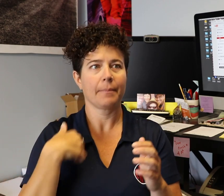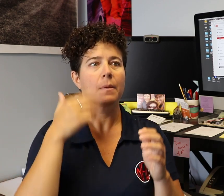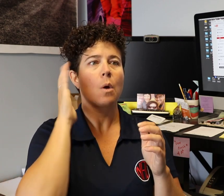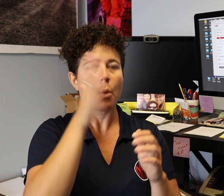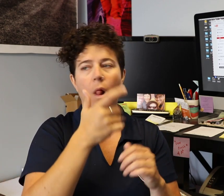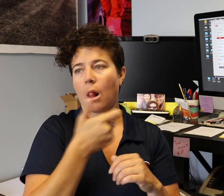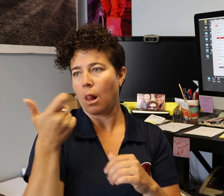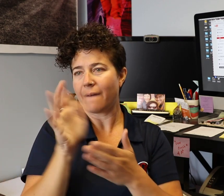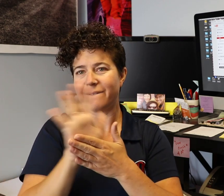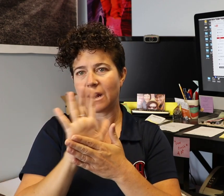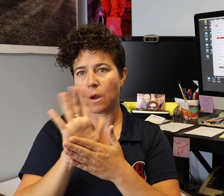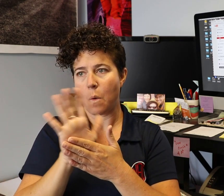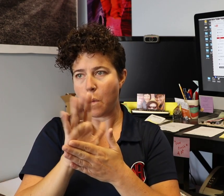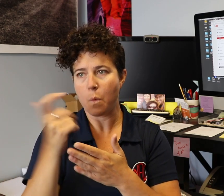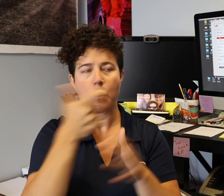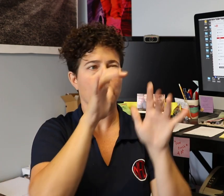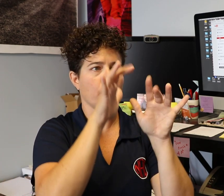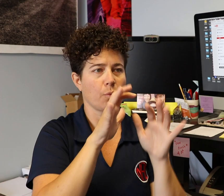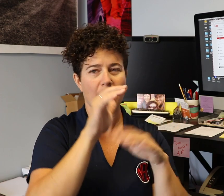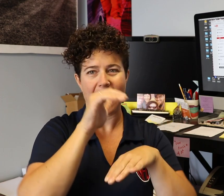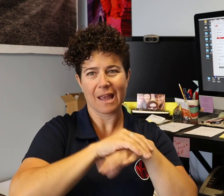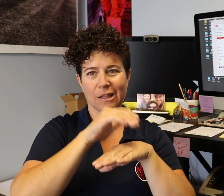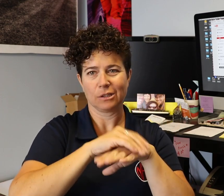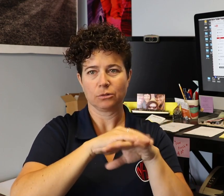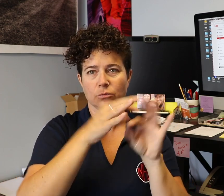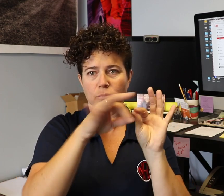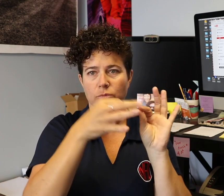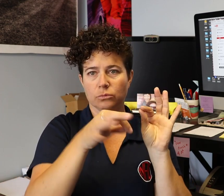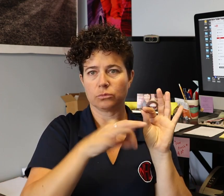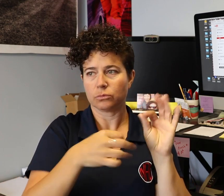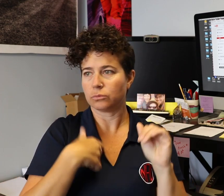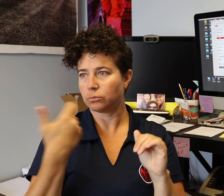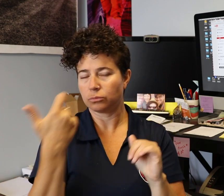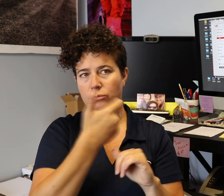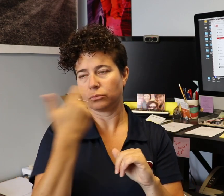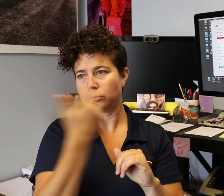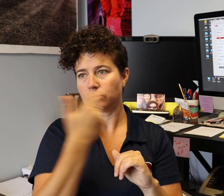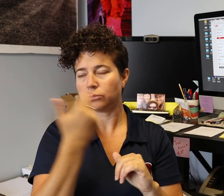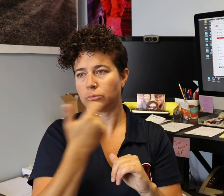I will watch the video and create the transcript from there.